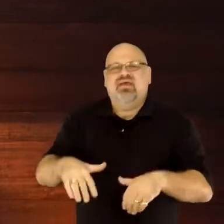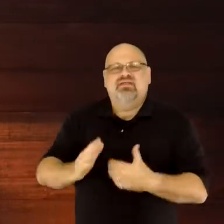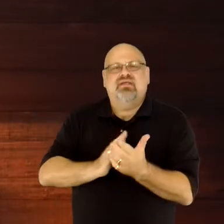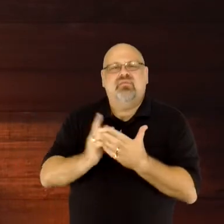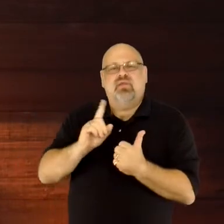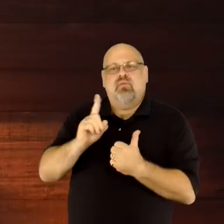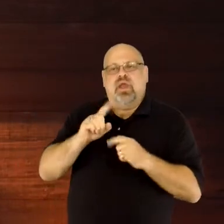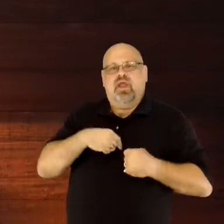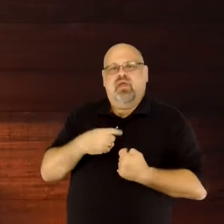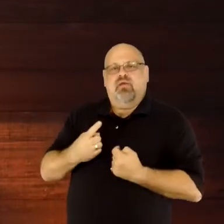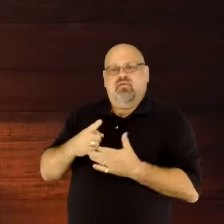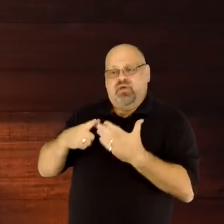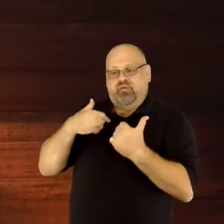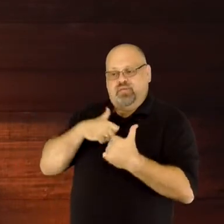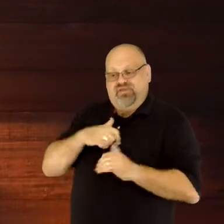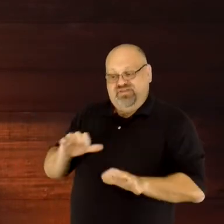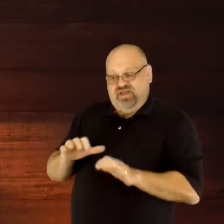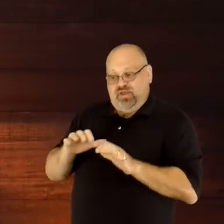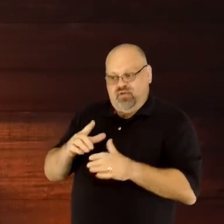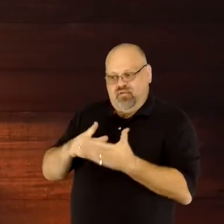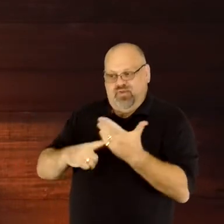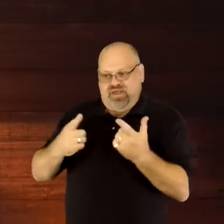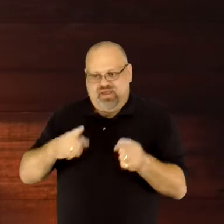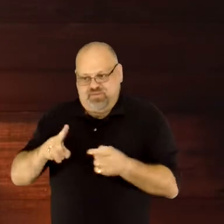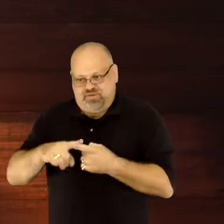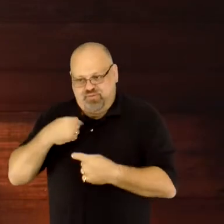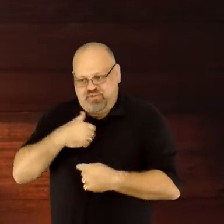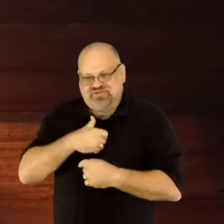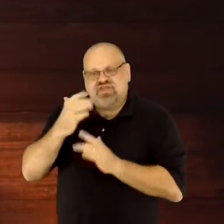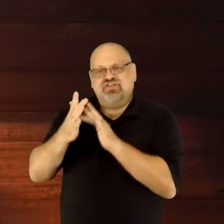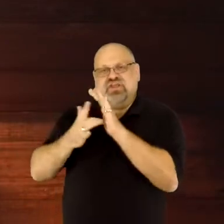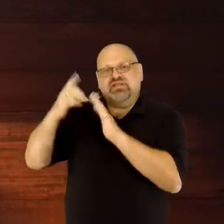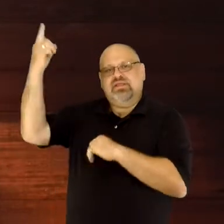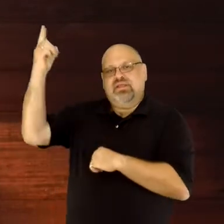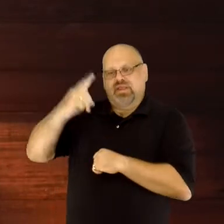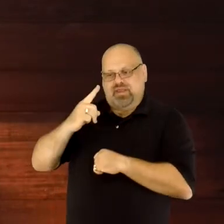Headaches, heartaches, bellyaches, and any other kind of aches and pains